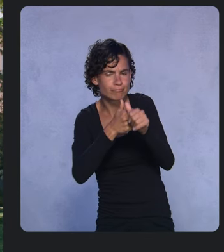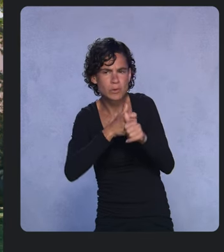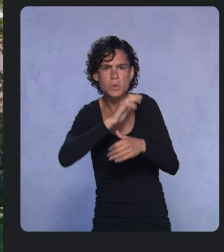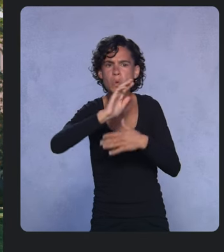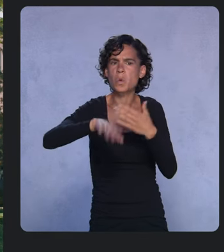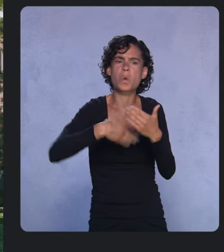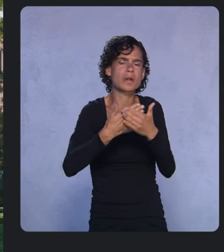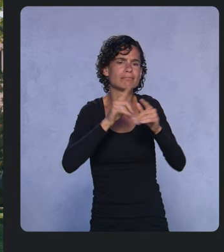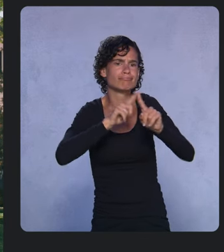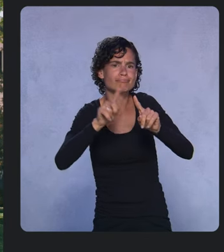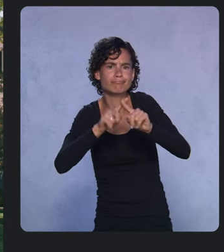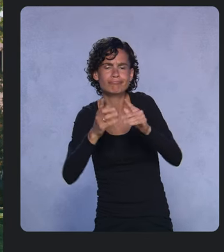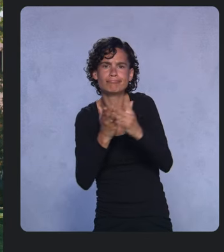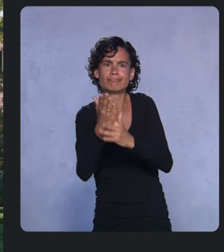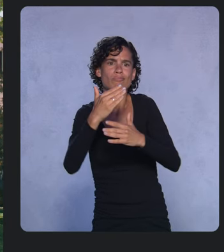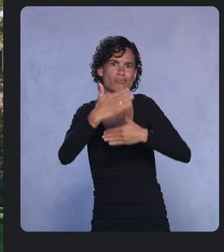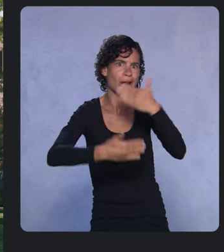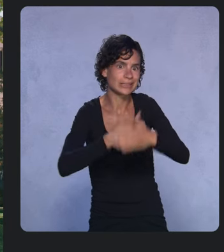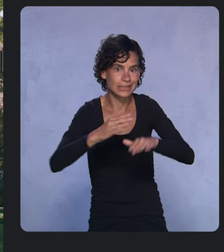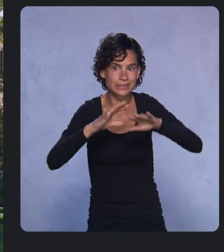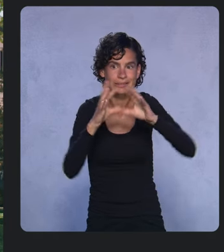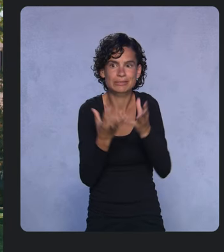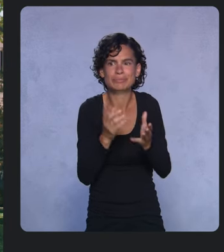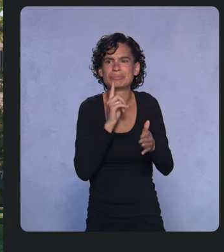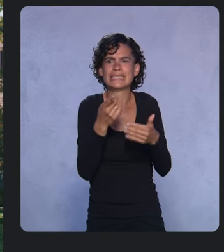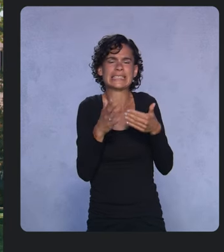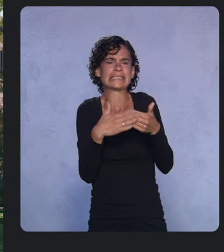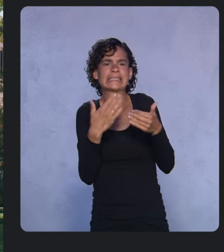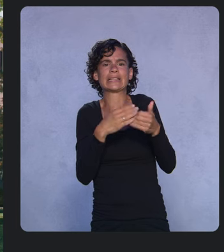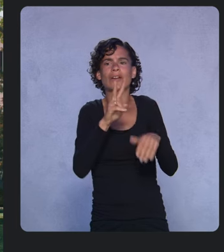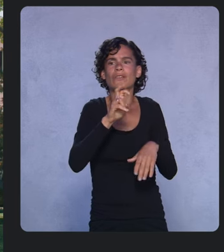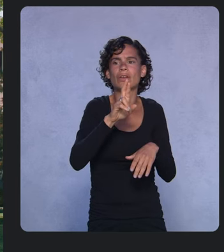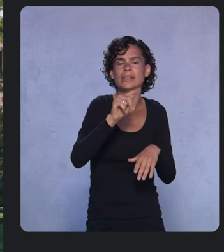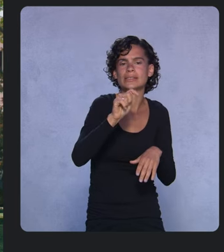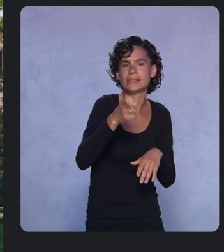This makes it really easy to have Vertex AI automatically retrain your model